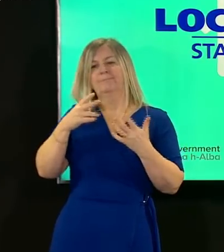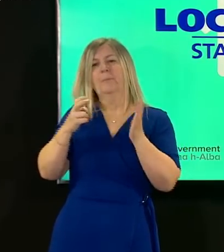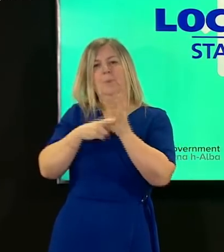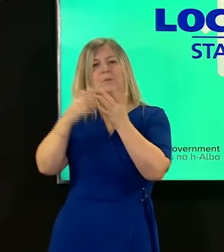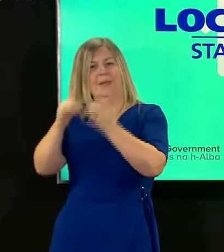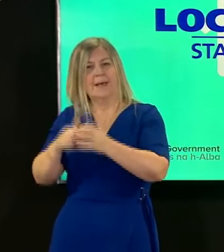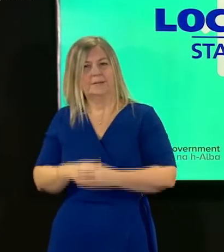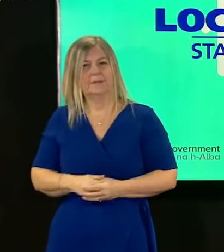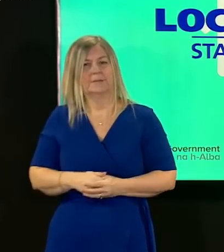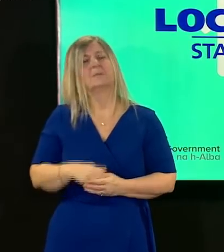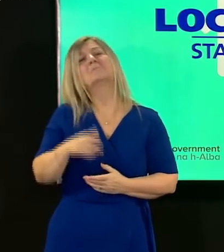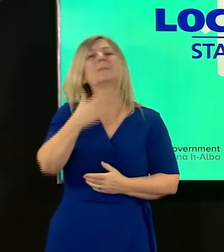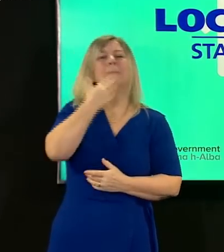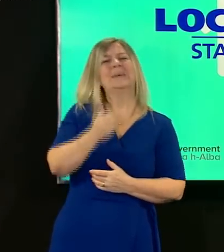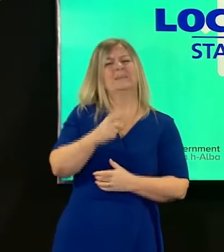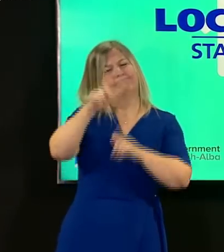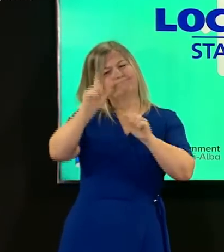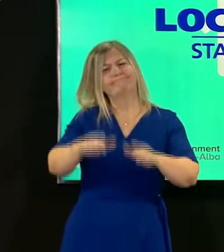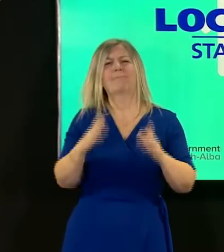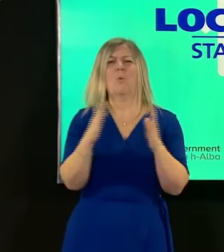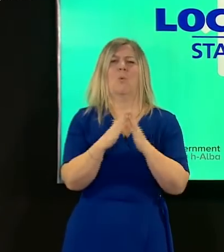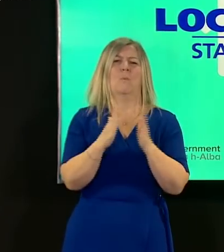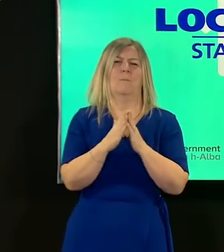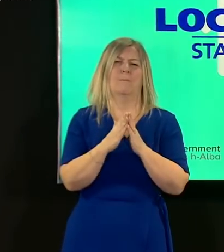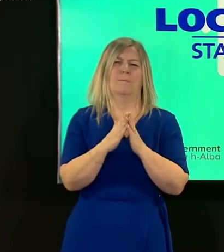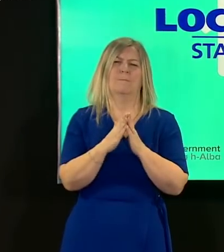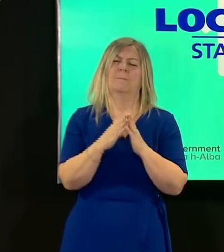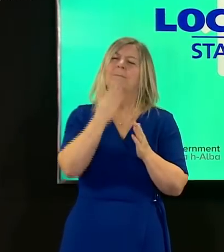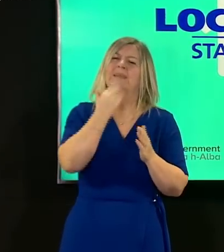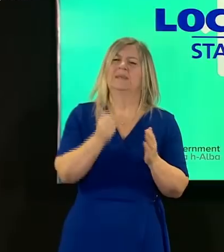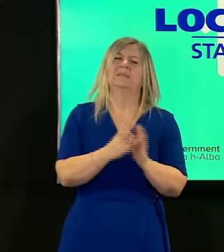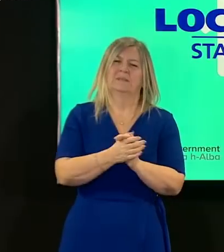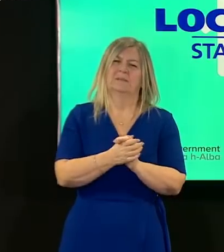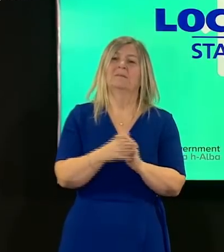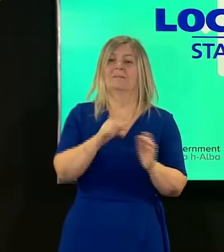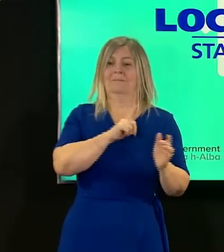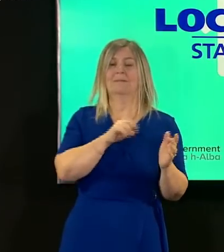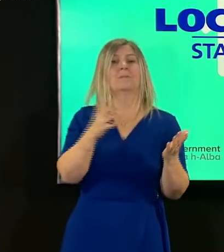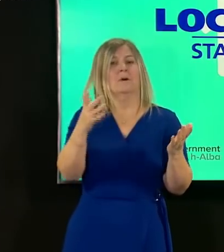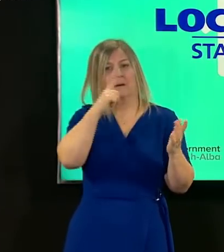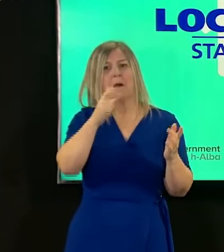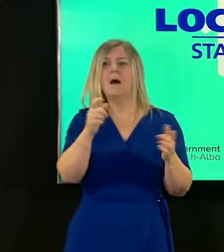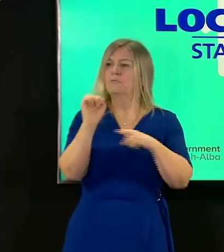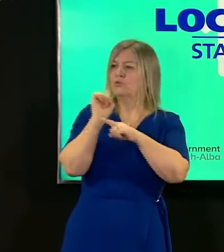please stay at home as much as possible that is how we continue to protect each other while the